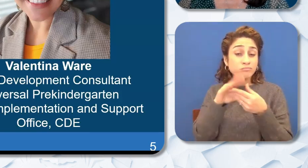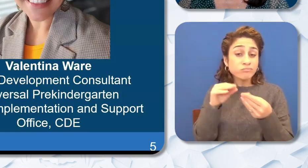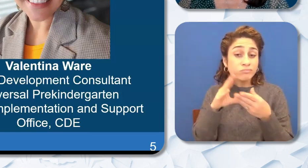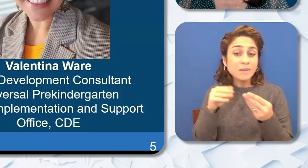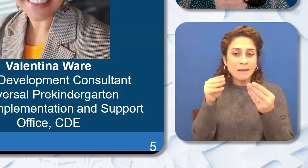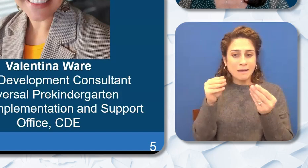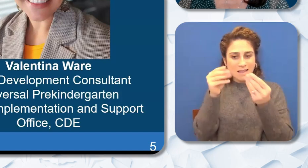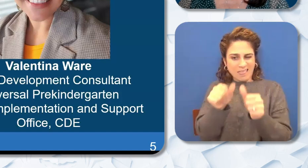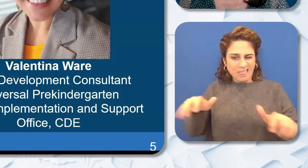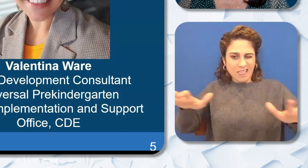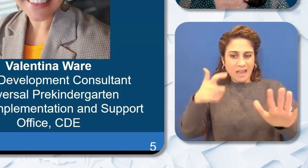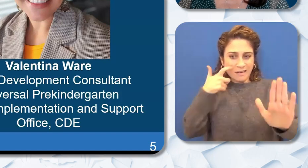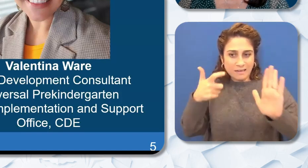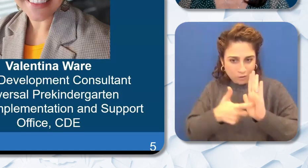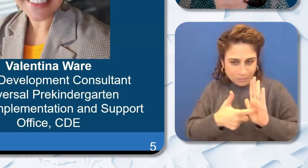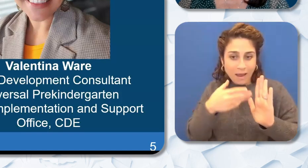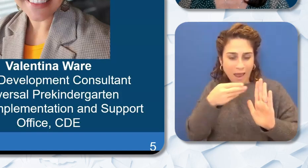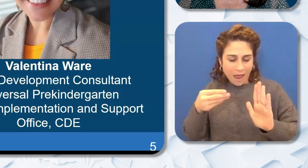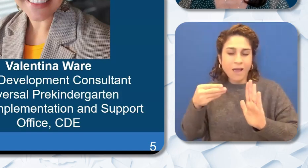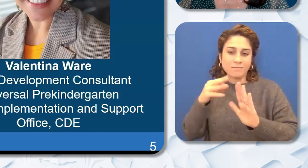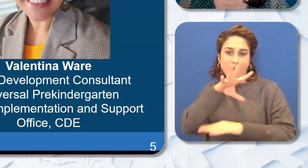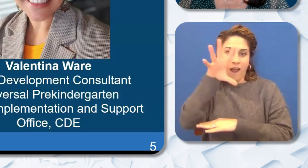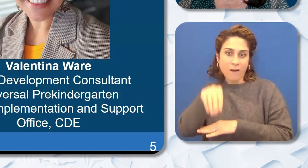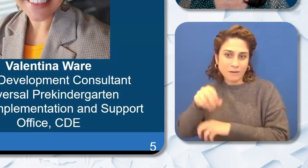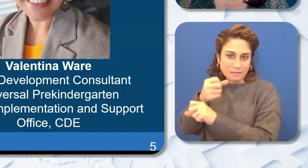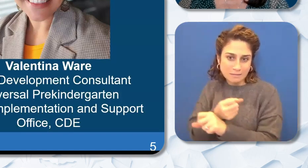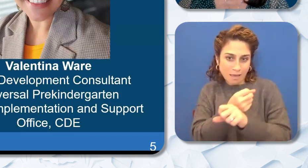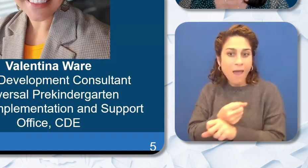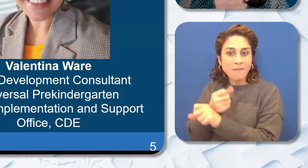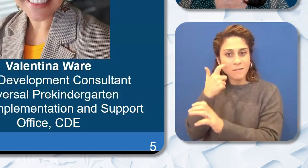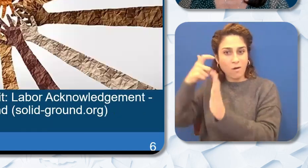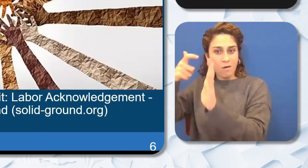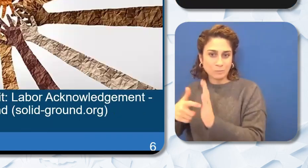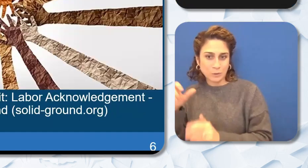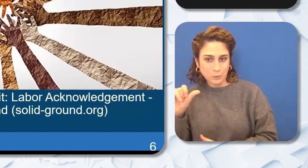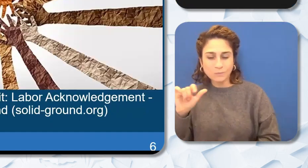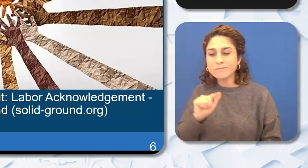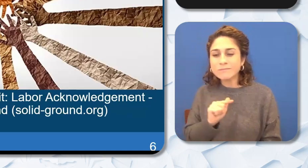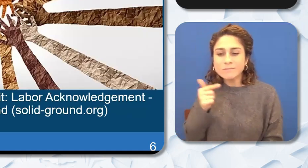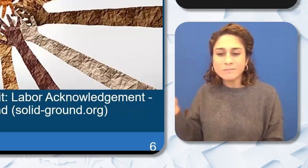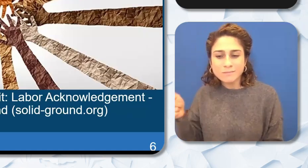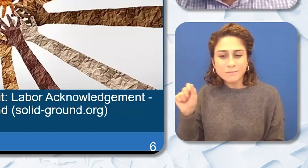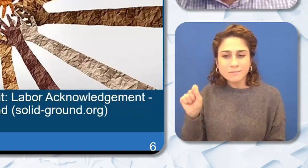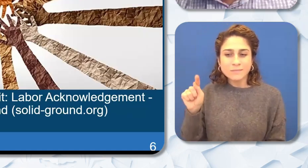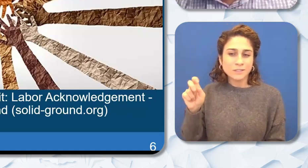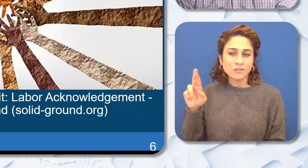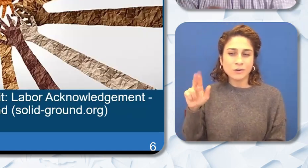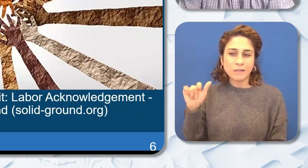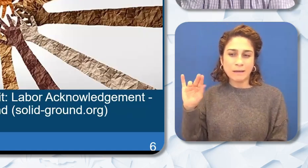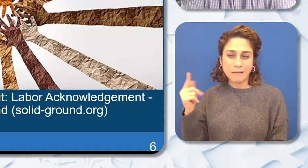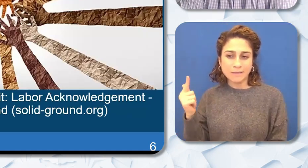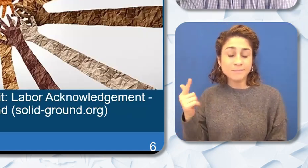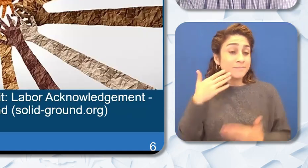Ancestors Acknowledgment. Over to you Sterling. Sterling Williams: Thank you Sarah. We would